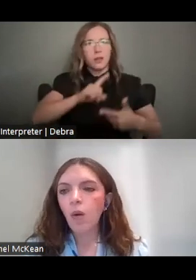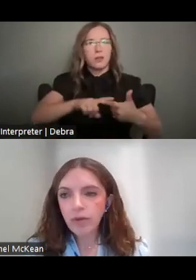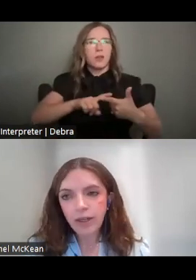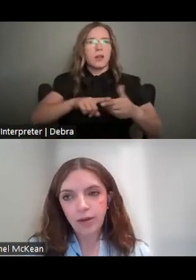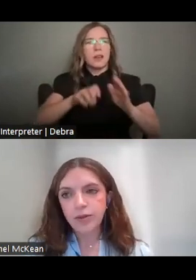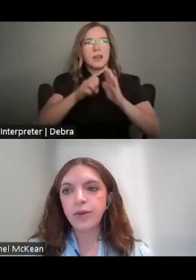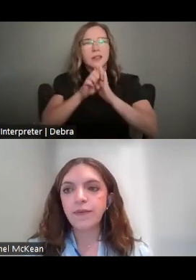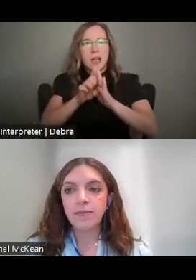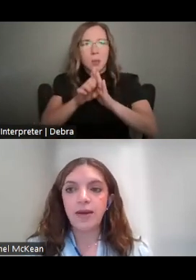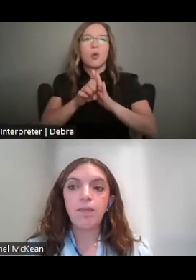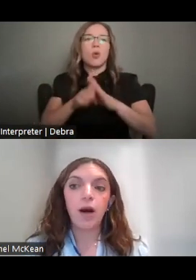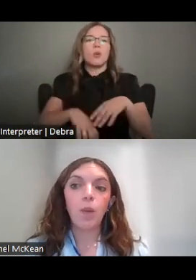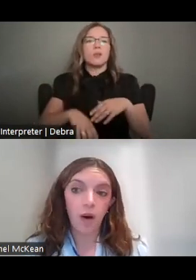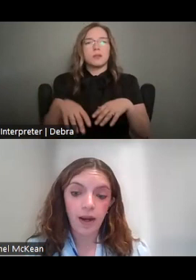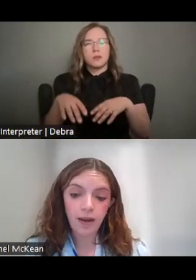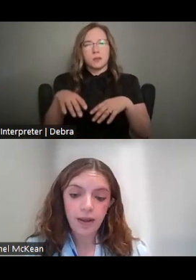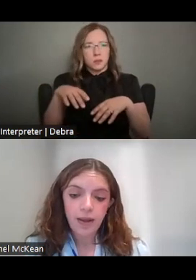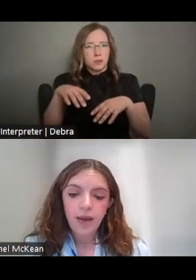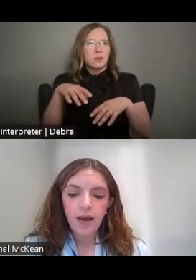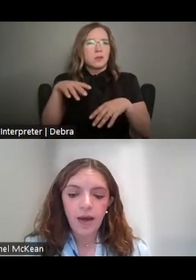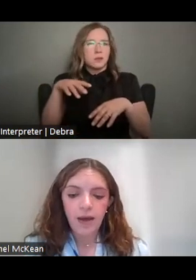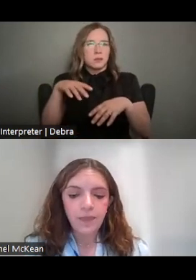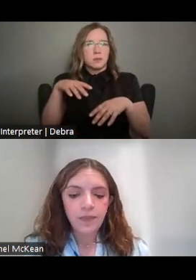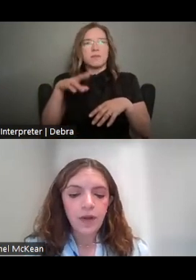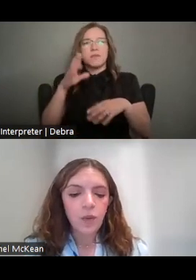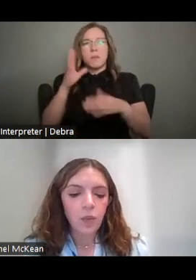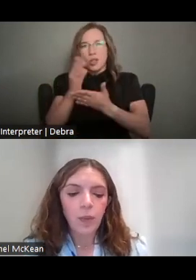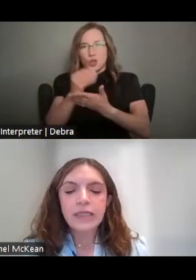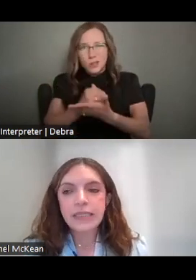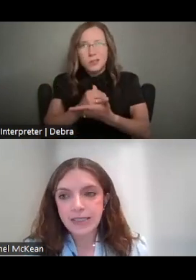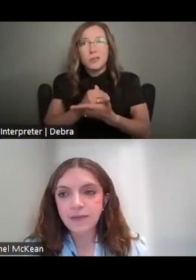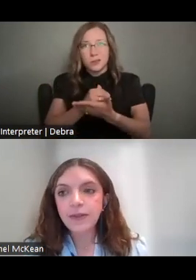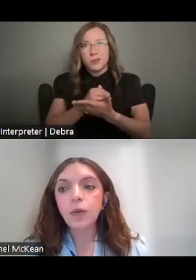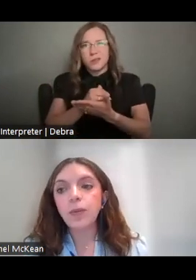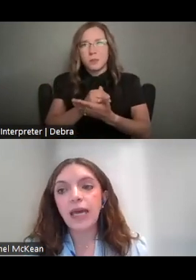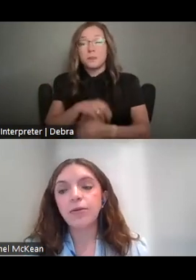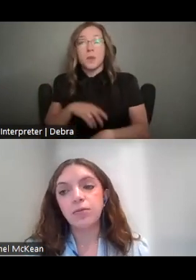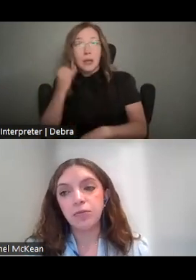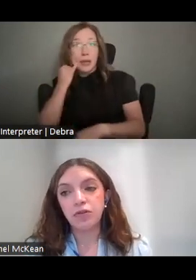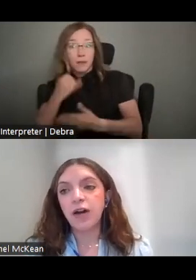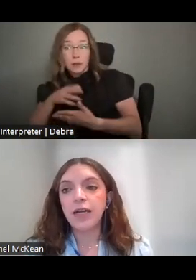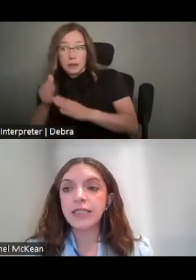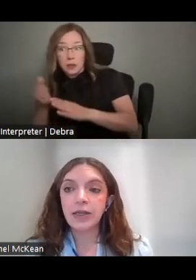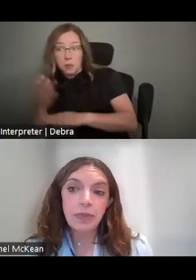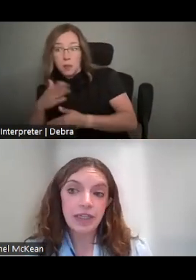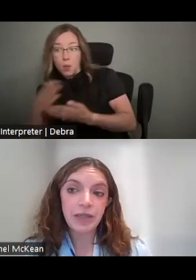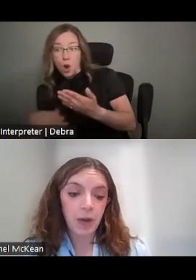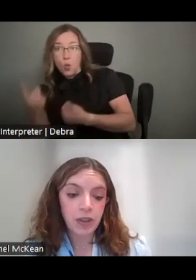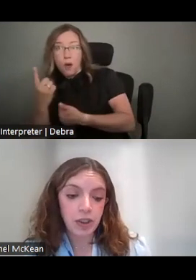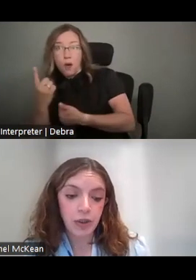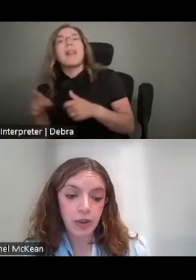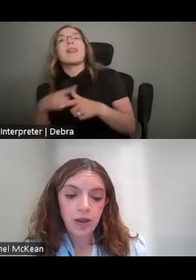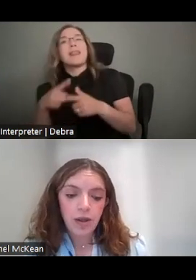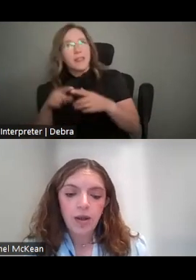ONLY THOSE WHO HAVE SUBMITTED PART ONE SUCCESSFULLY WILL BE ABLE TO MOVE ON TO COMPLETE PART TWO.